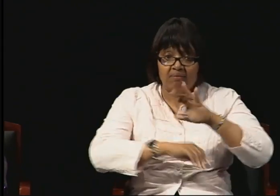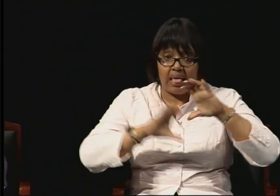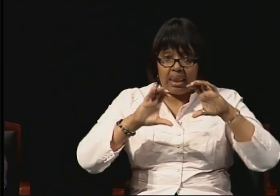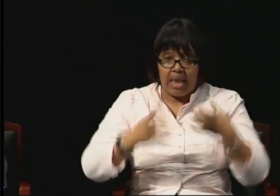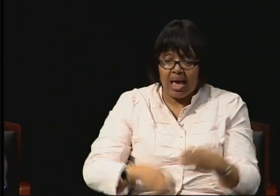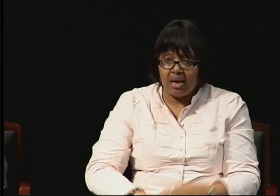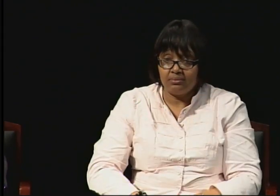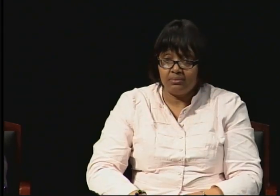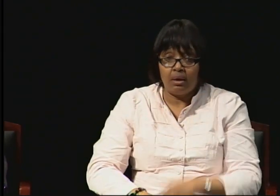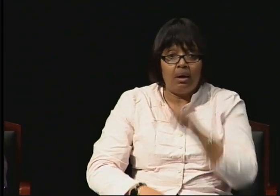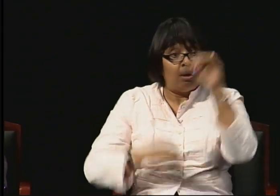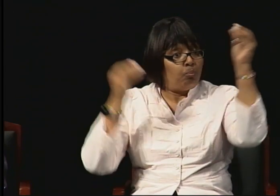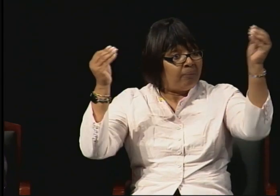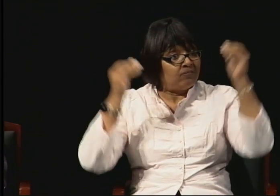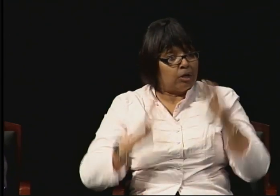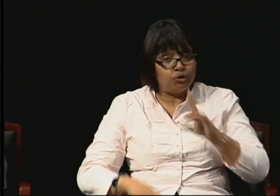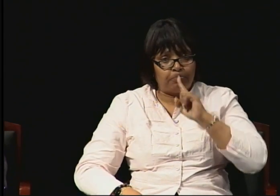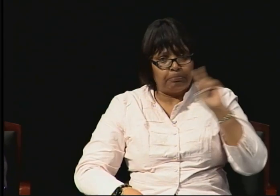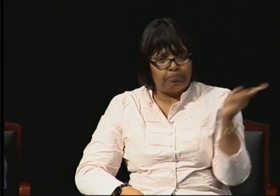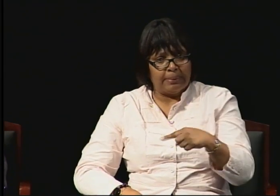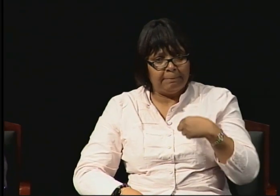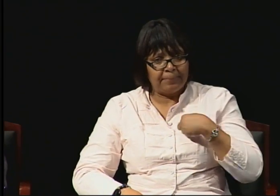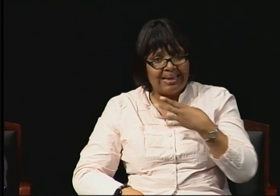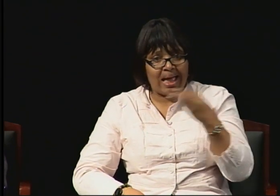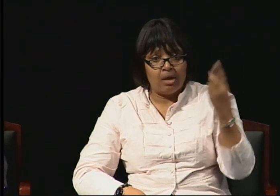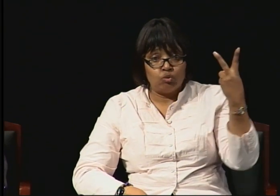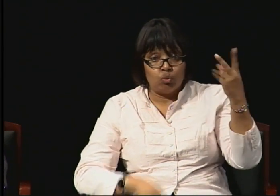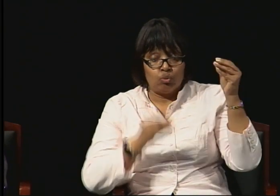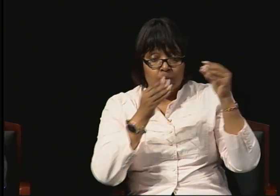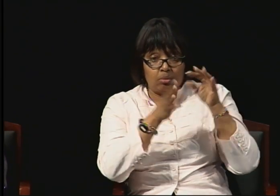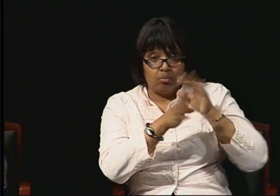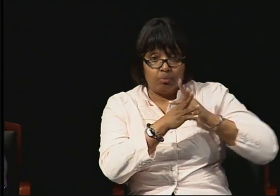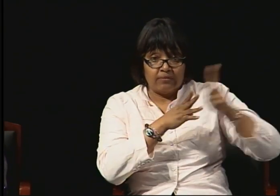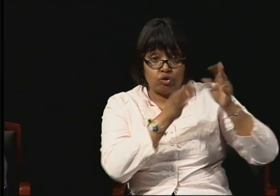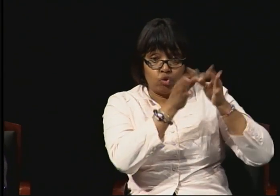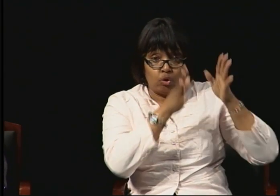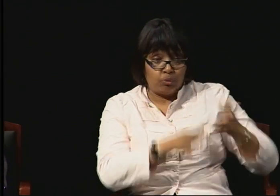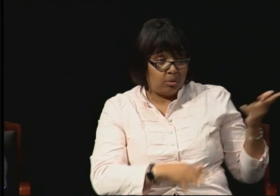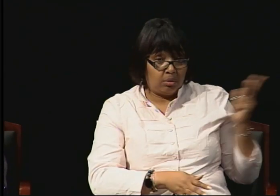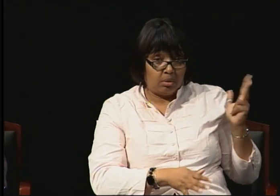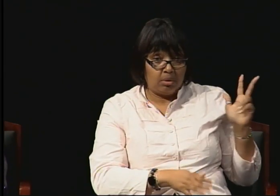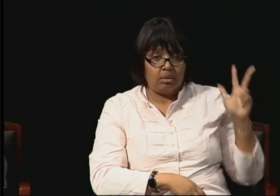to sit near the wall. All the way on the side of the classroom.